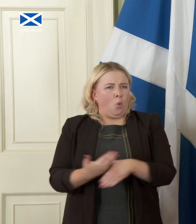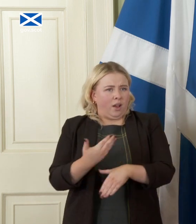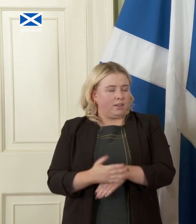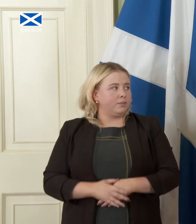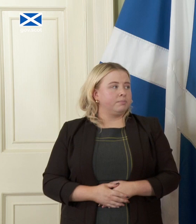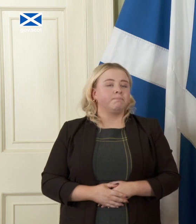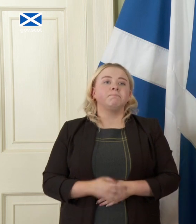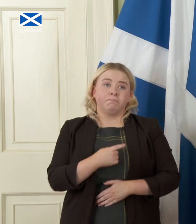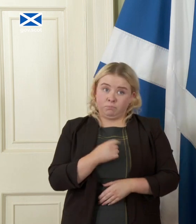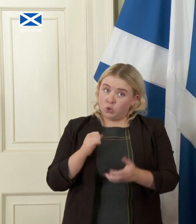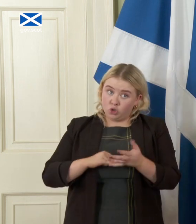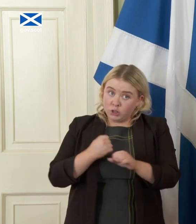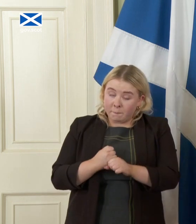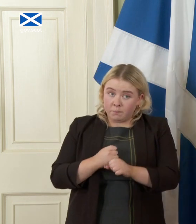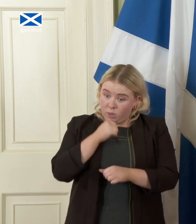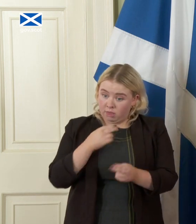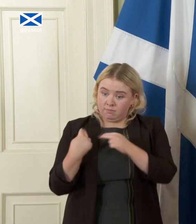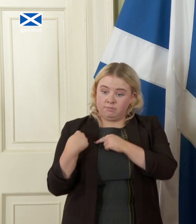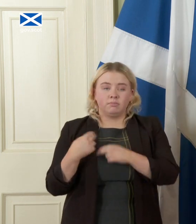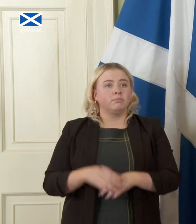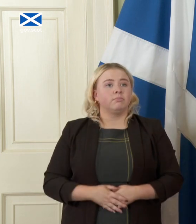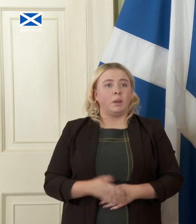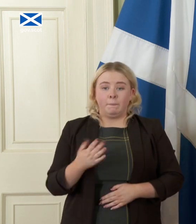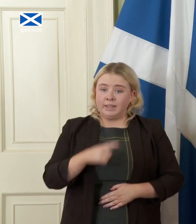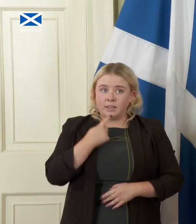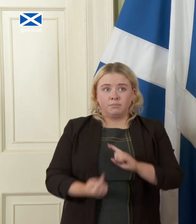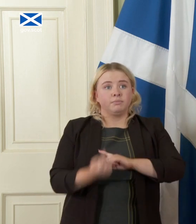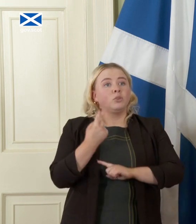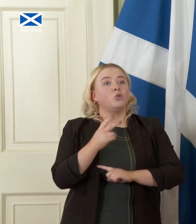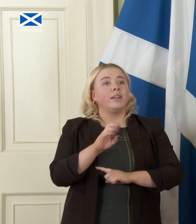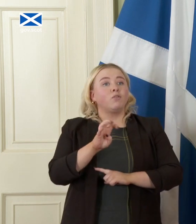Government. we said that in 2014 I have said that in recent months in the context of another choice